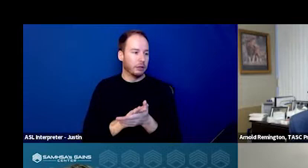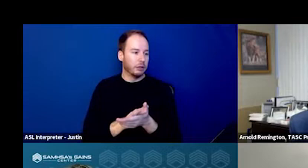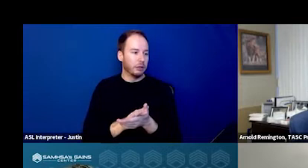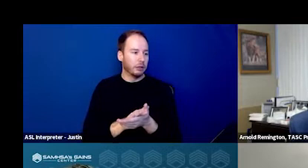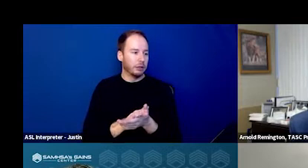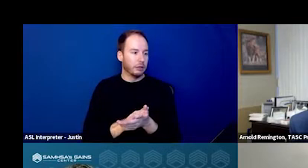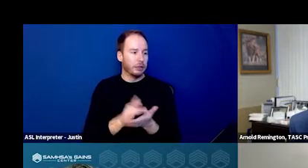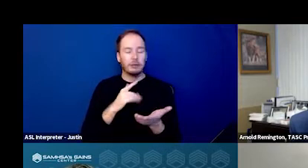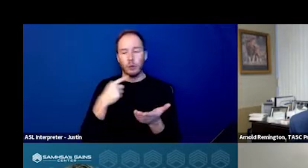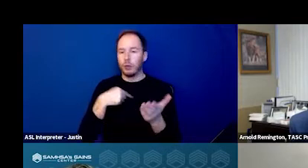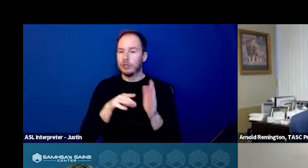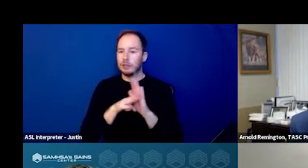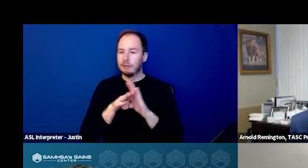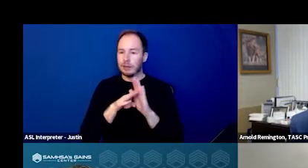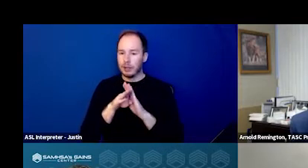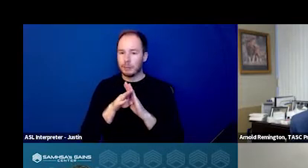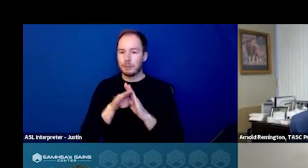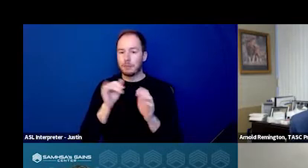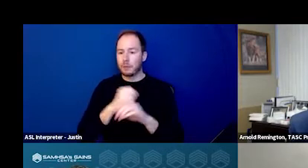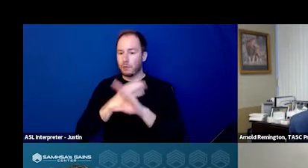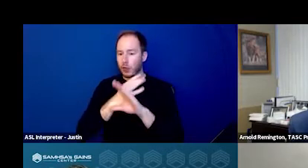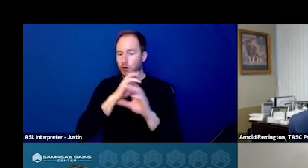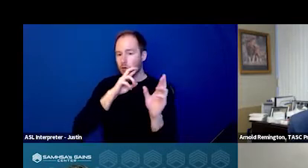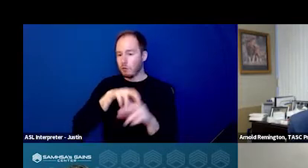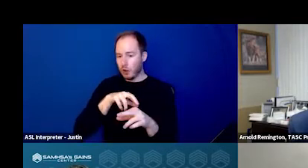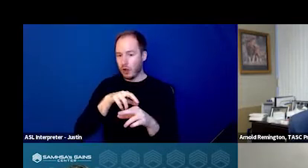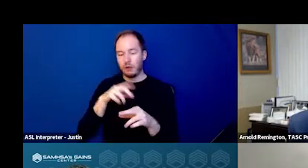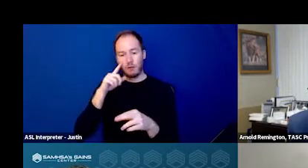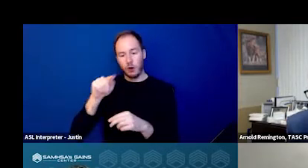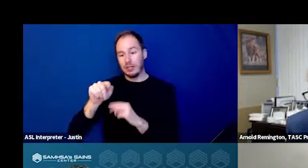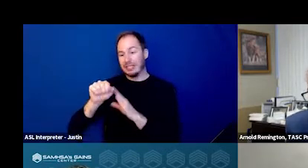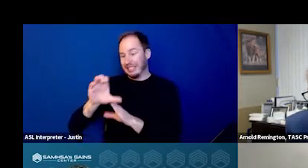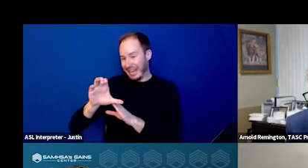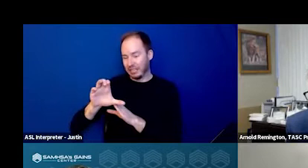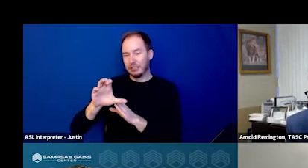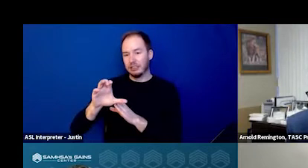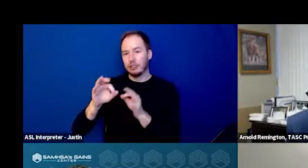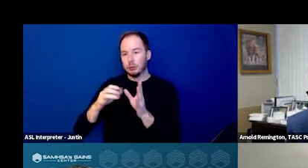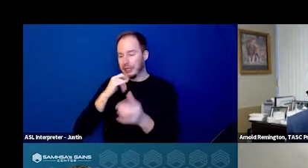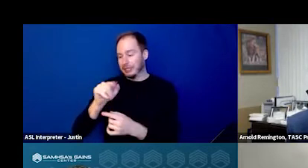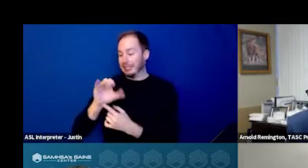like when we developed the crisis response and the TASC Program, we had all kinds of data on calls